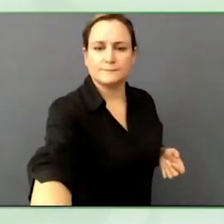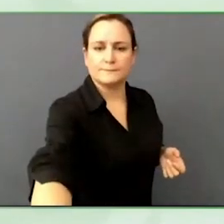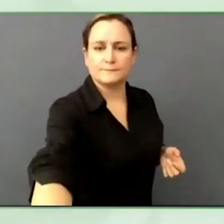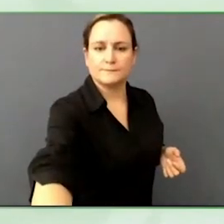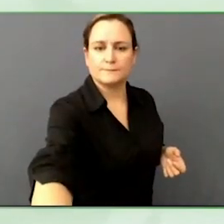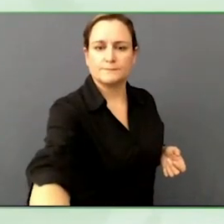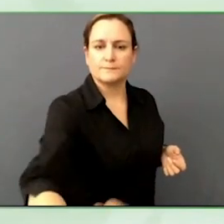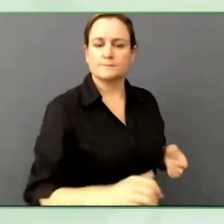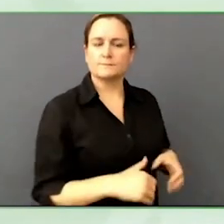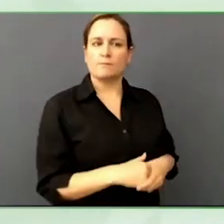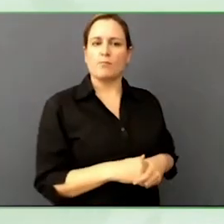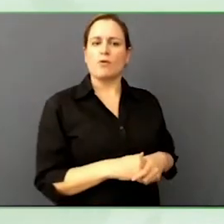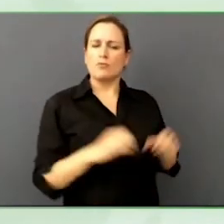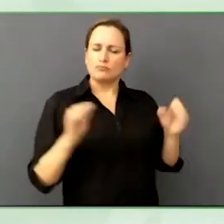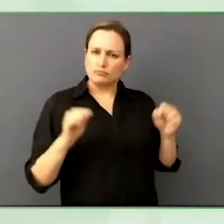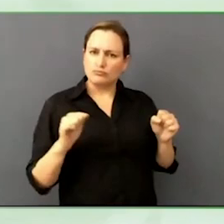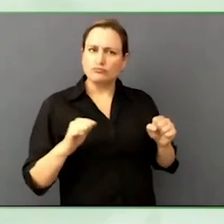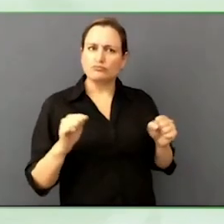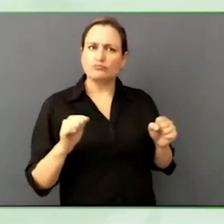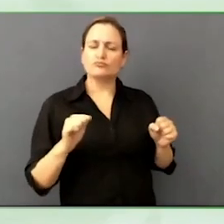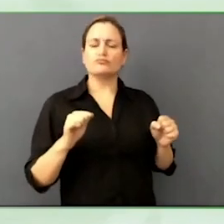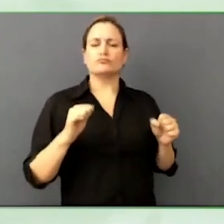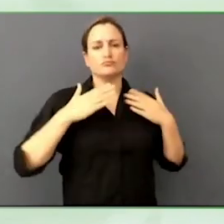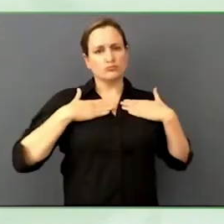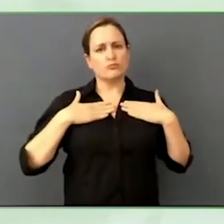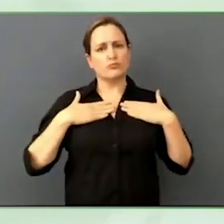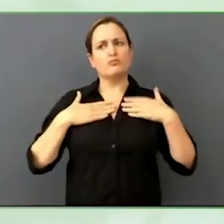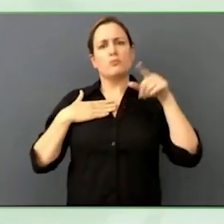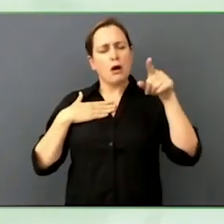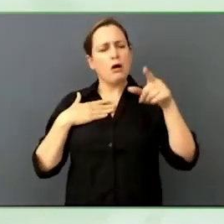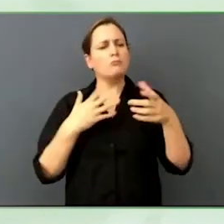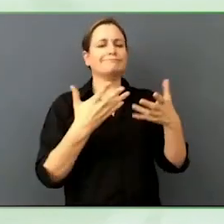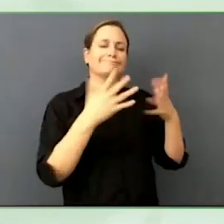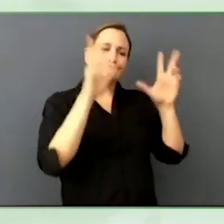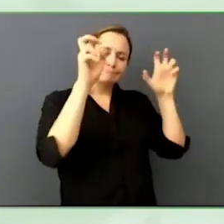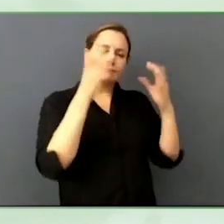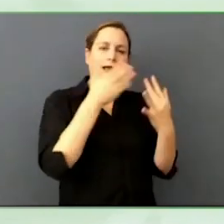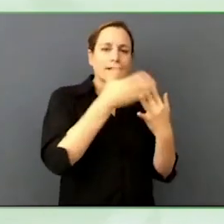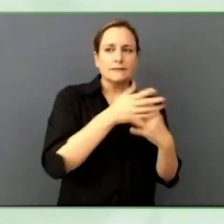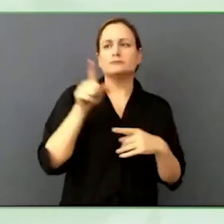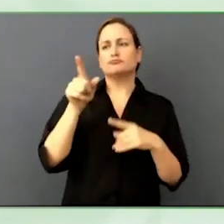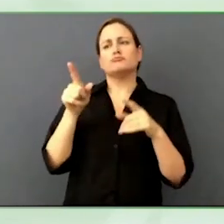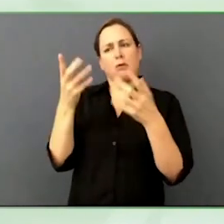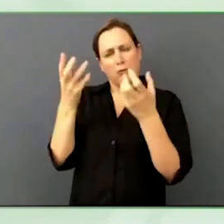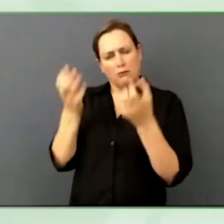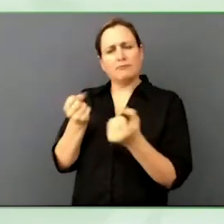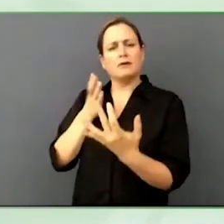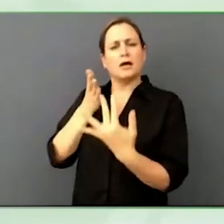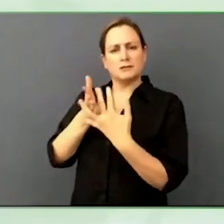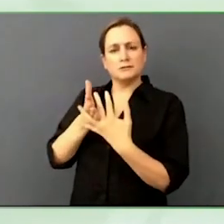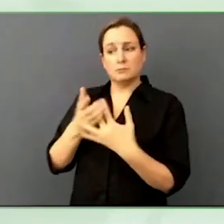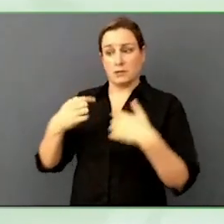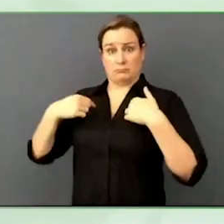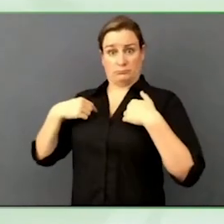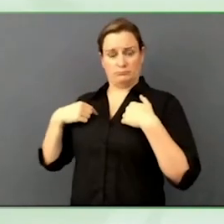situation, we have accessibility everywhere, it creates an intentional stigmatisation of people, puts a Spotlight on how we